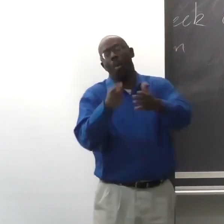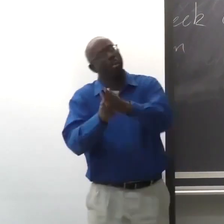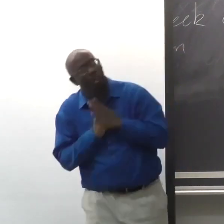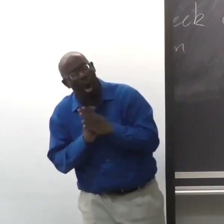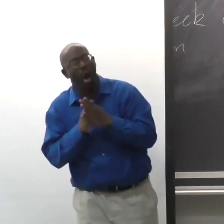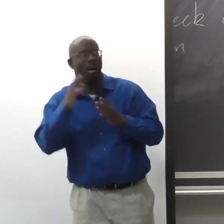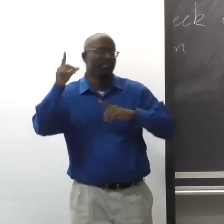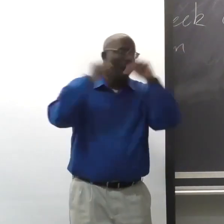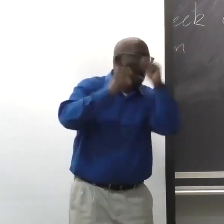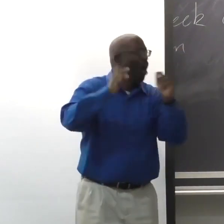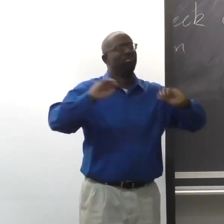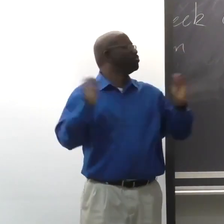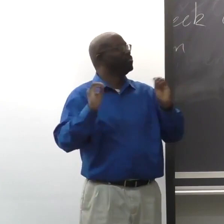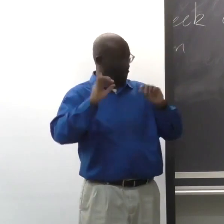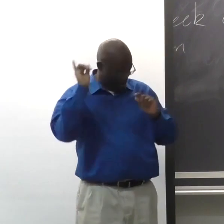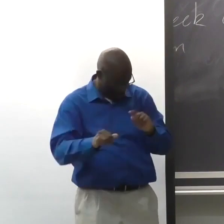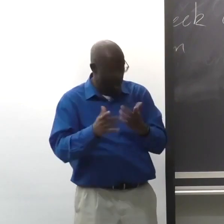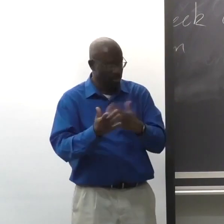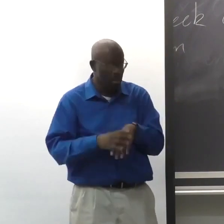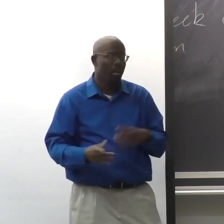You don't need to have money.